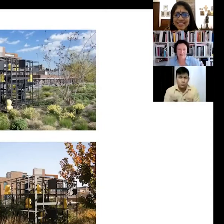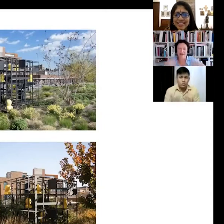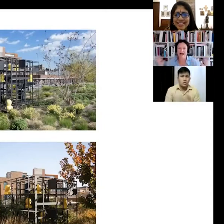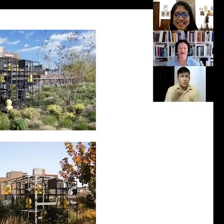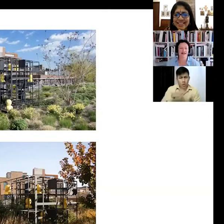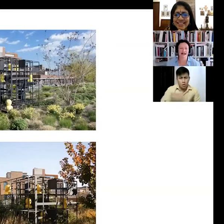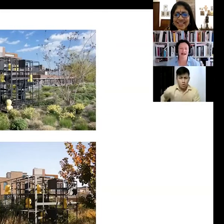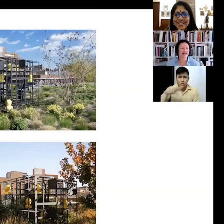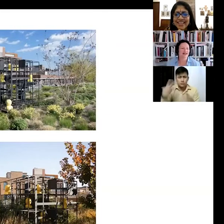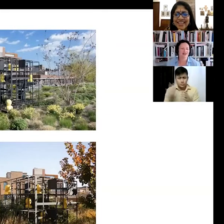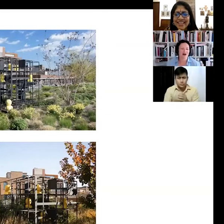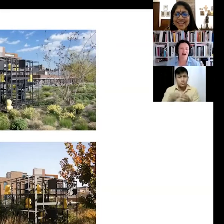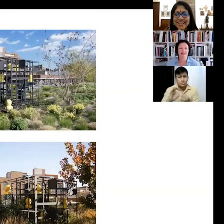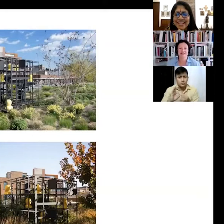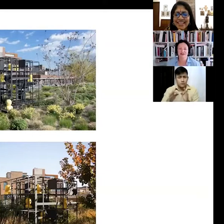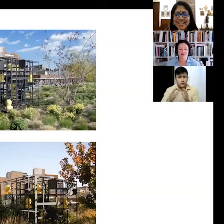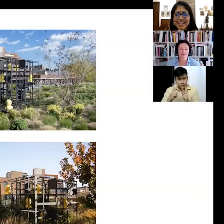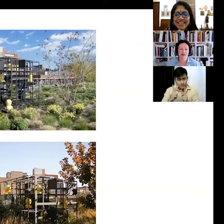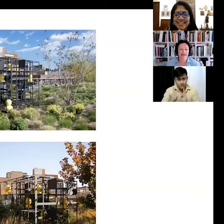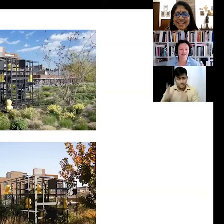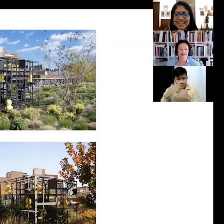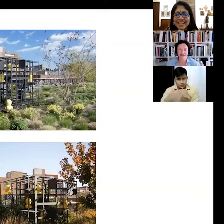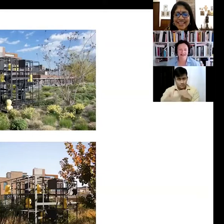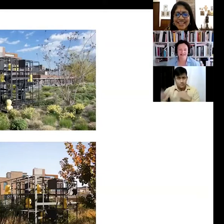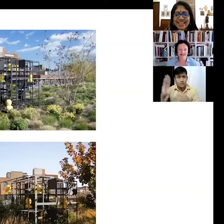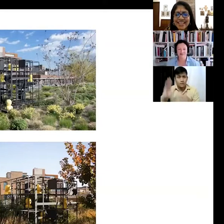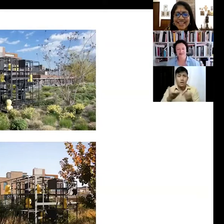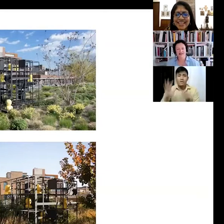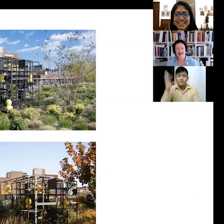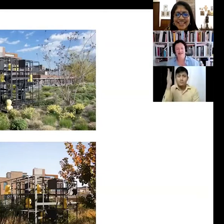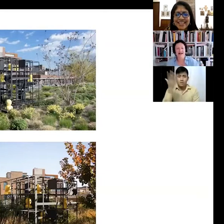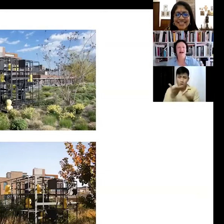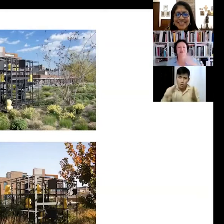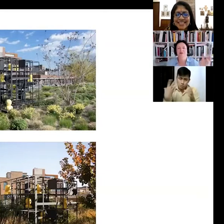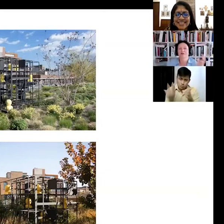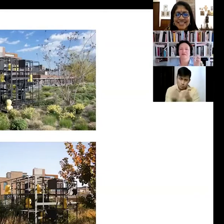but other than that, you know, artists have to embrace the fact that sometimes the artwork might